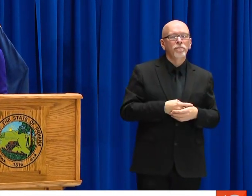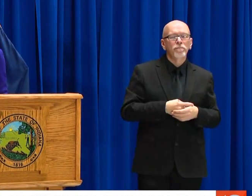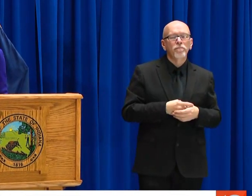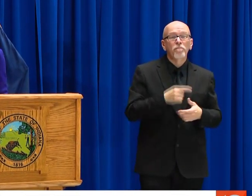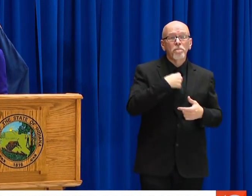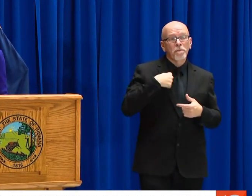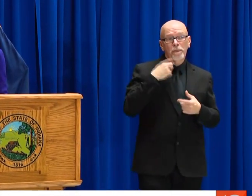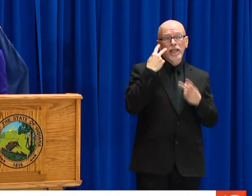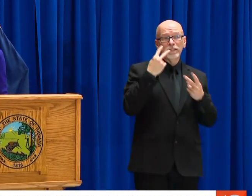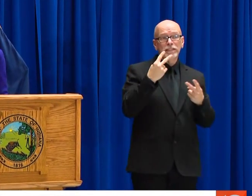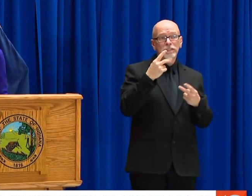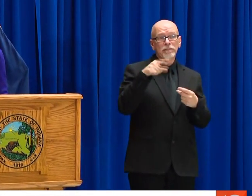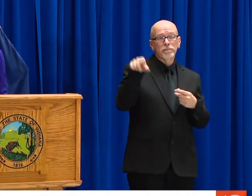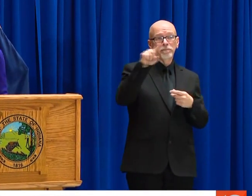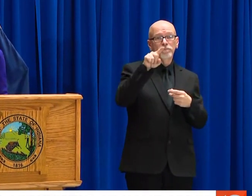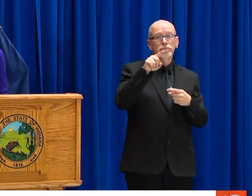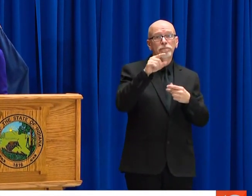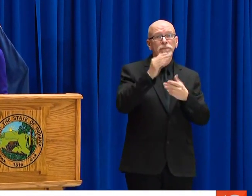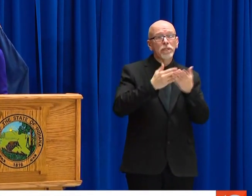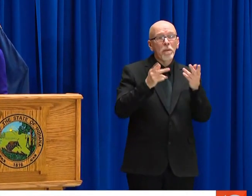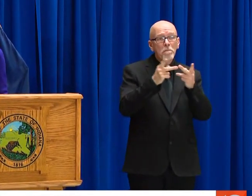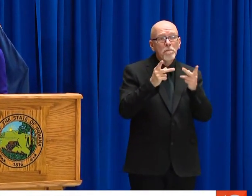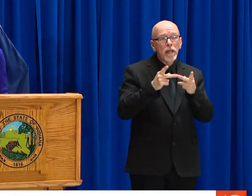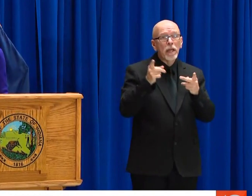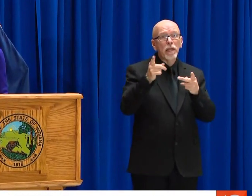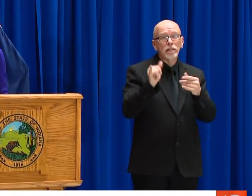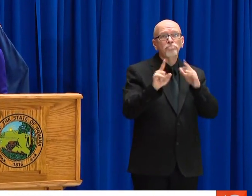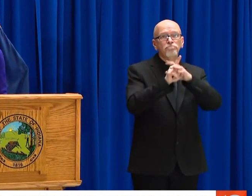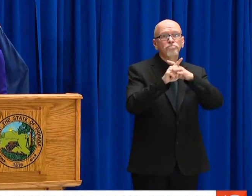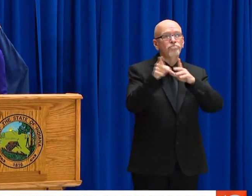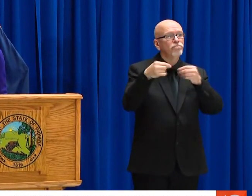HERE SO WE CAN RUN THEM THROUGH LILLY AND IU'S LAB WITHIN A 24